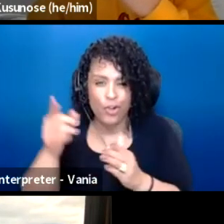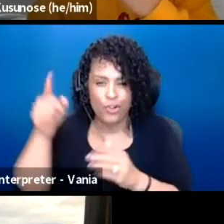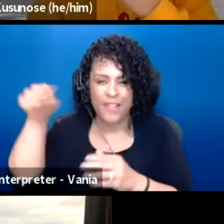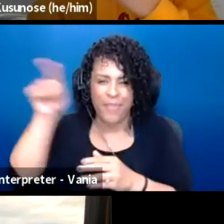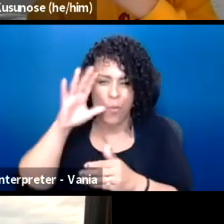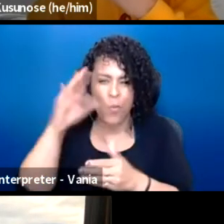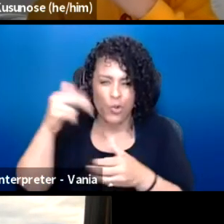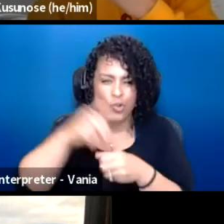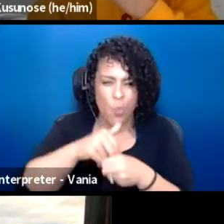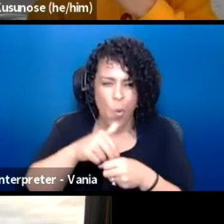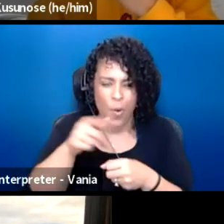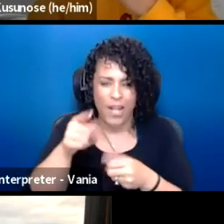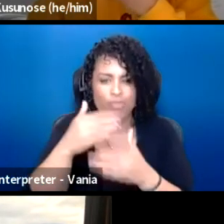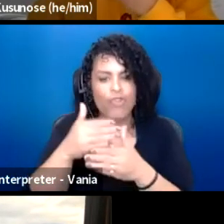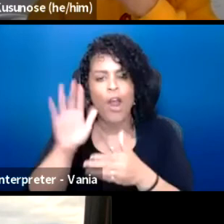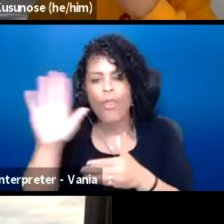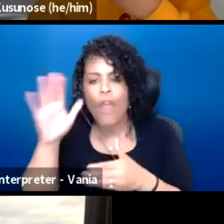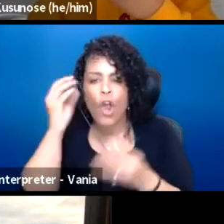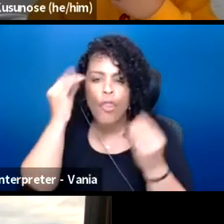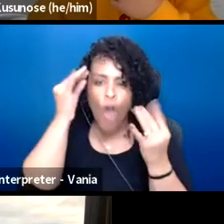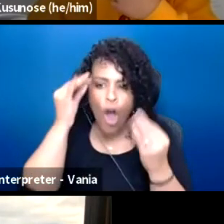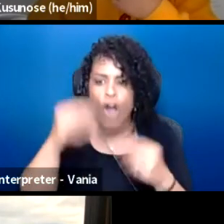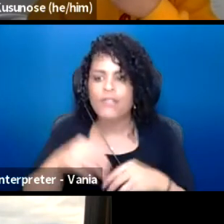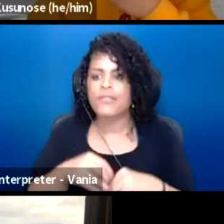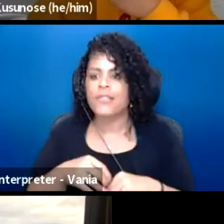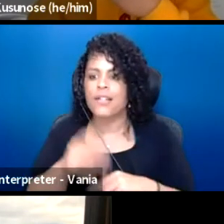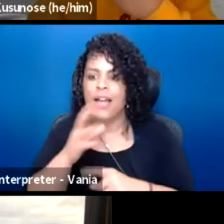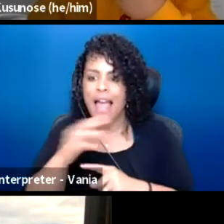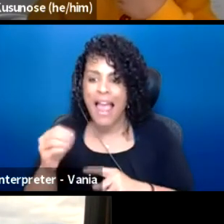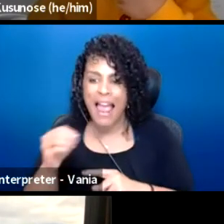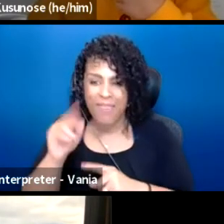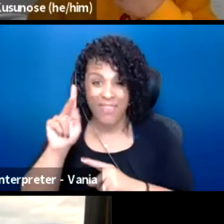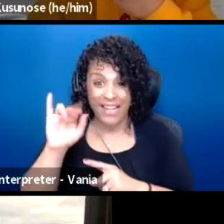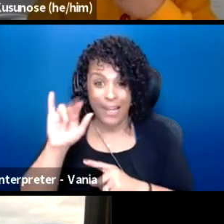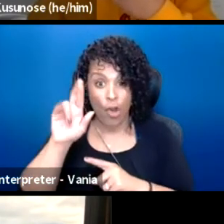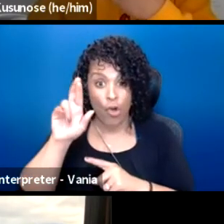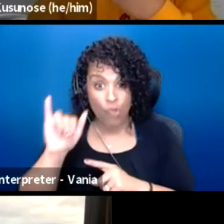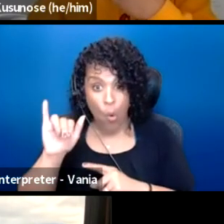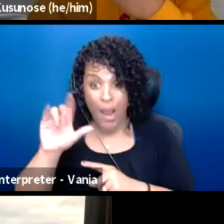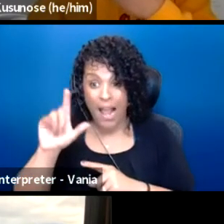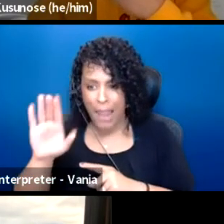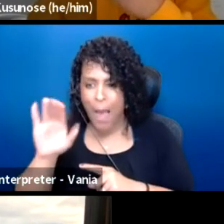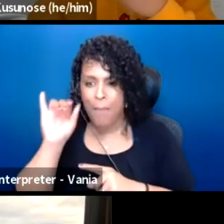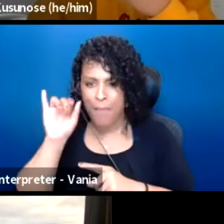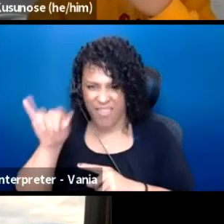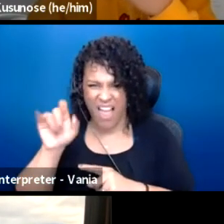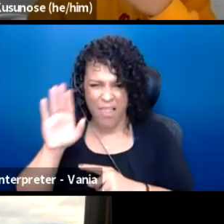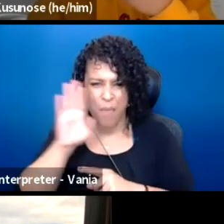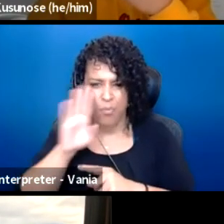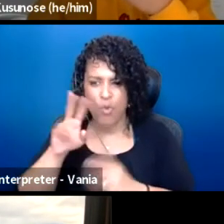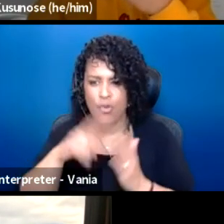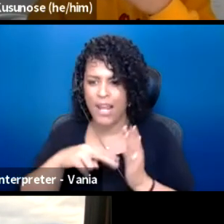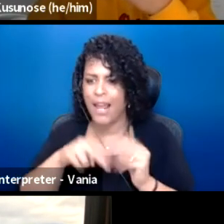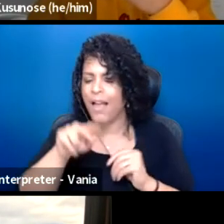And before that, as part of Seattle Reps Kilroy's club, which is our play reading club, we will be reading Larissa fast horses.